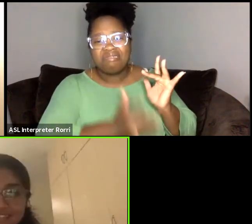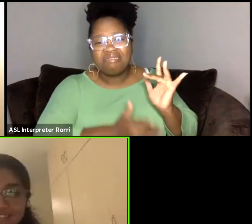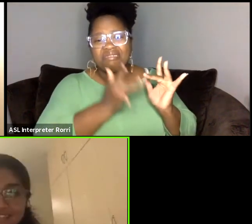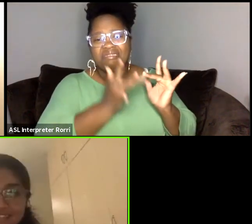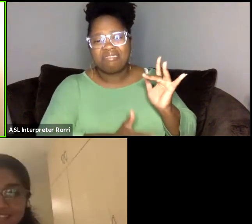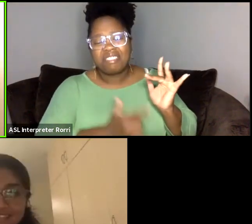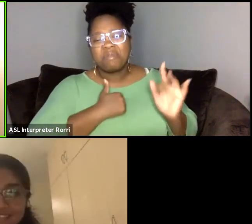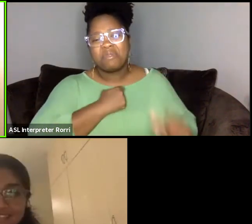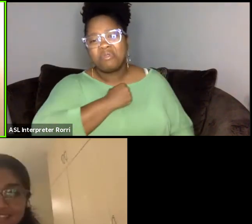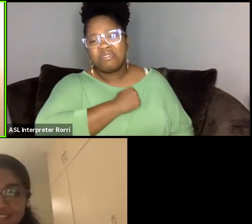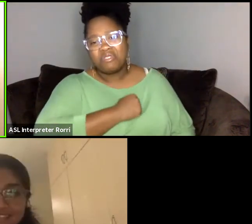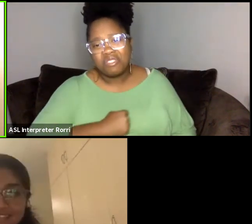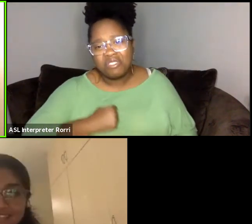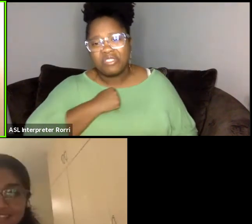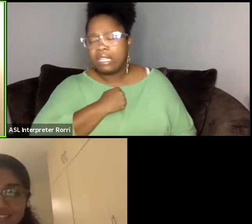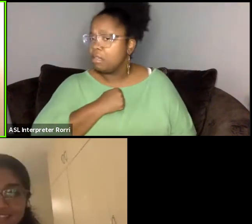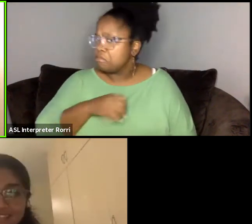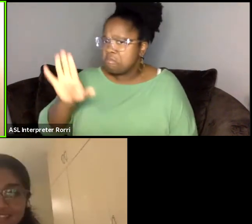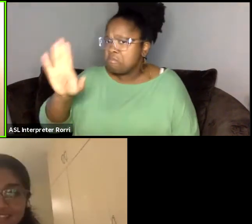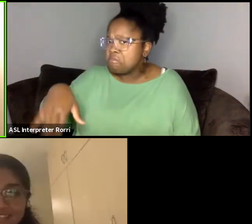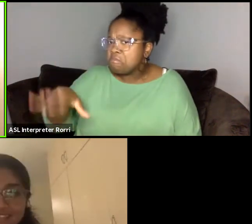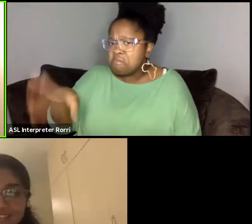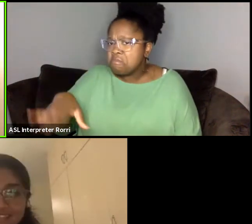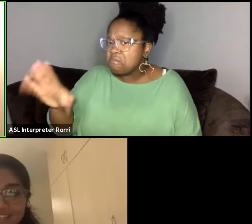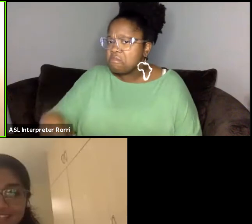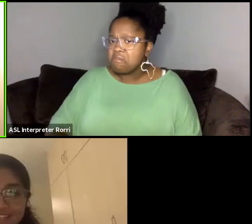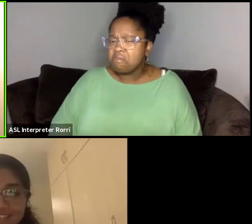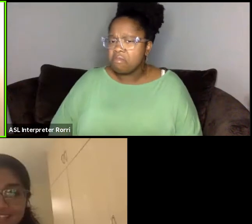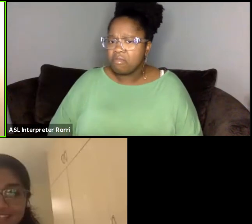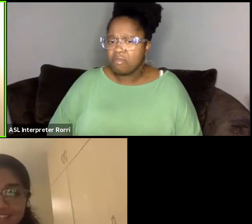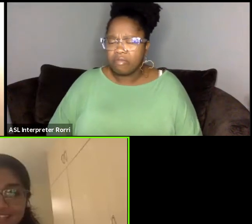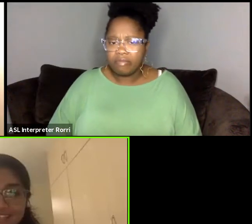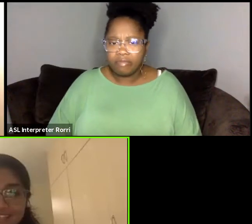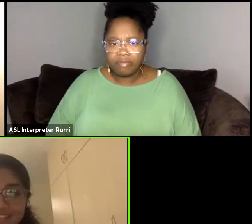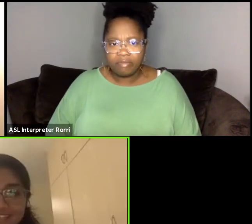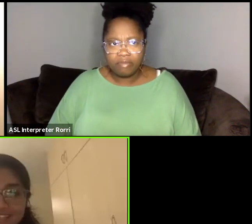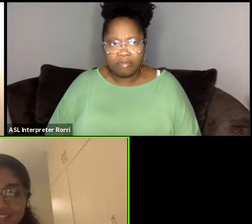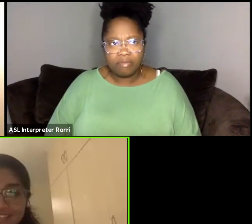No it's okay.